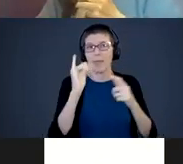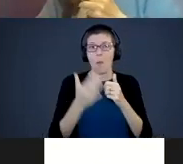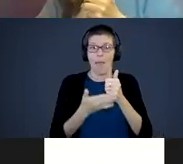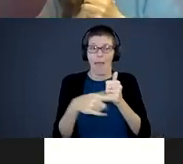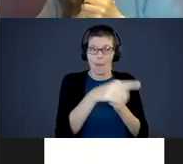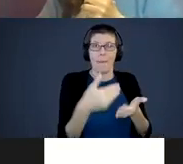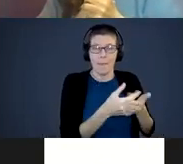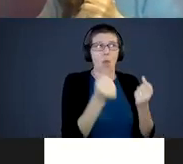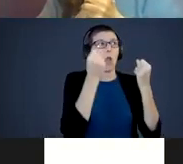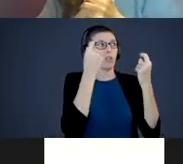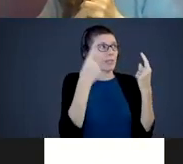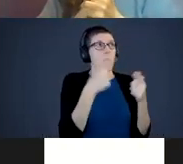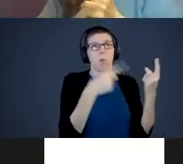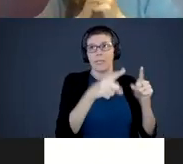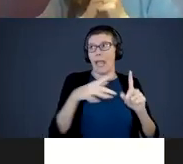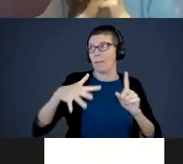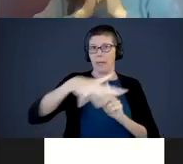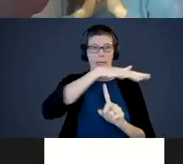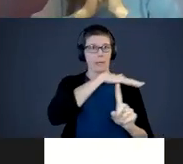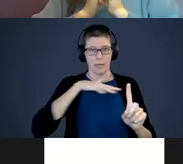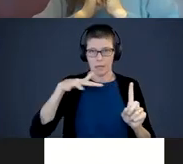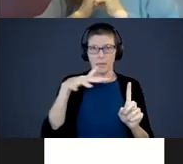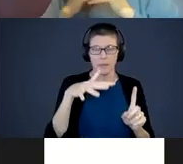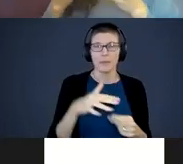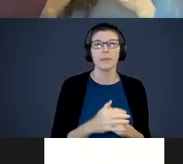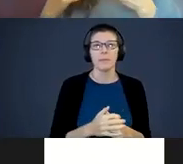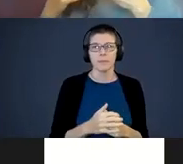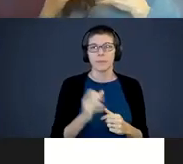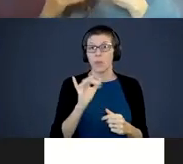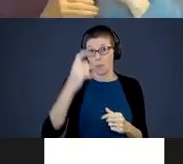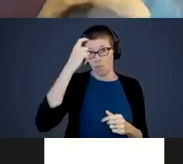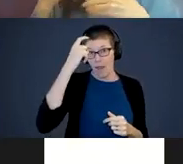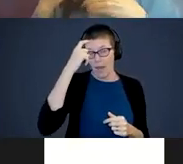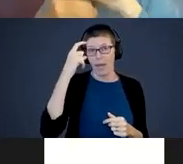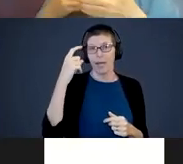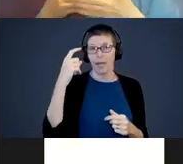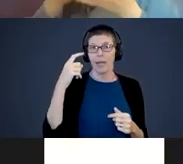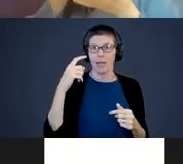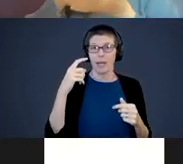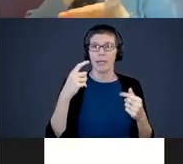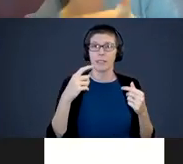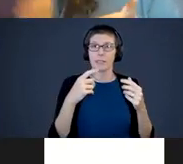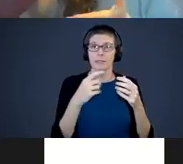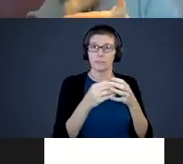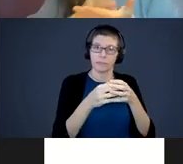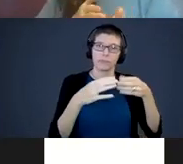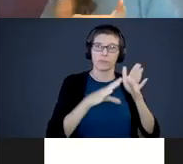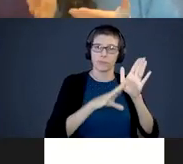is happening in the world. The brain is constantly growing and developing through consistent routines